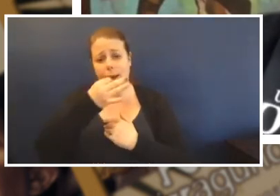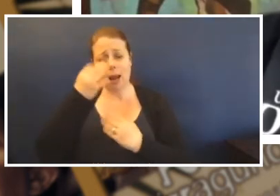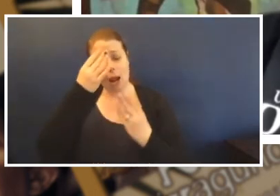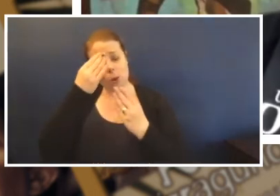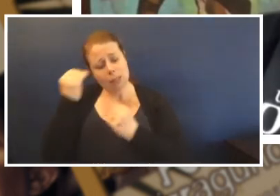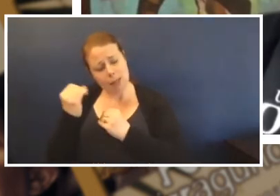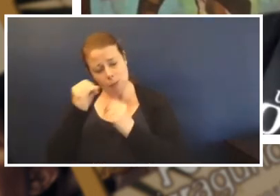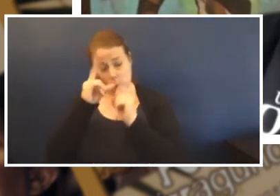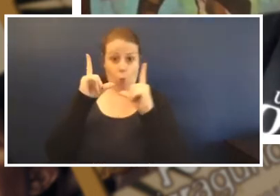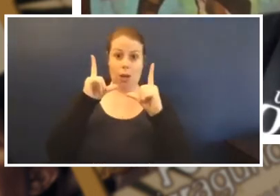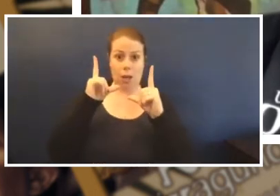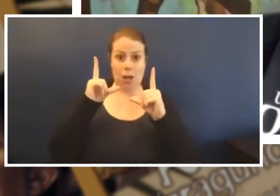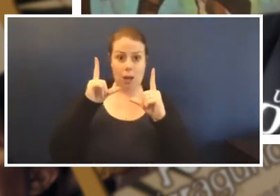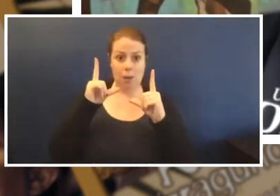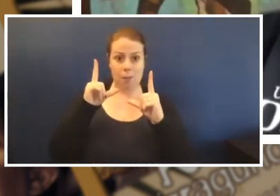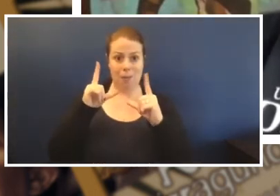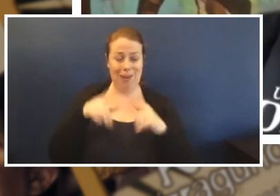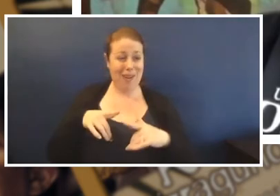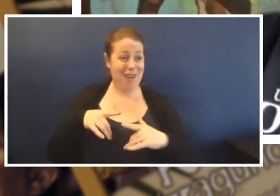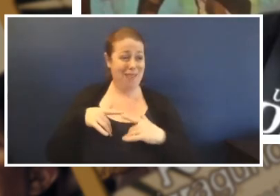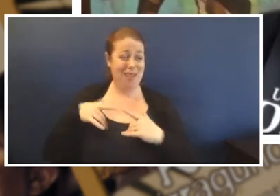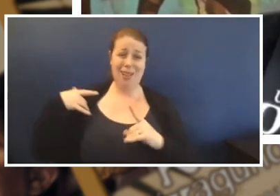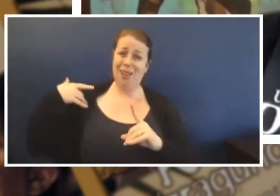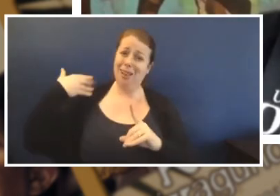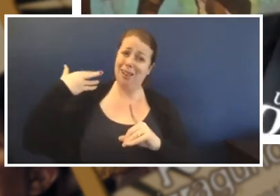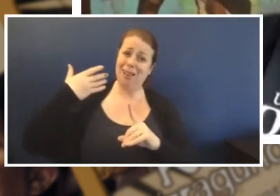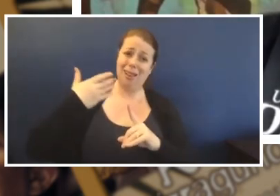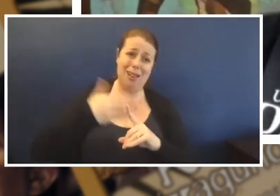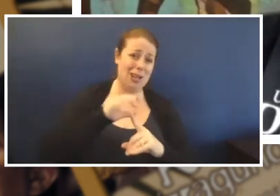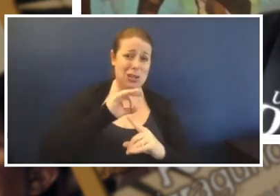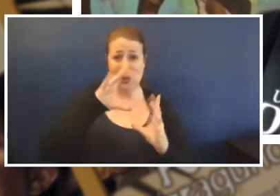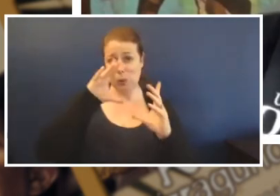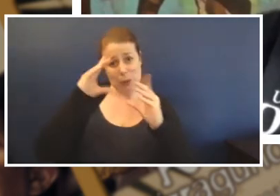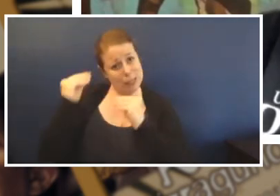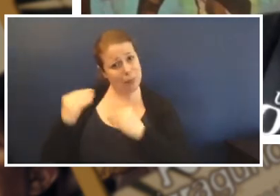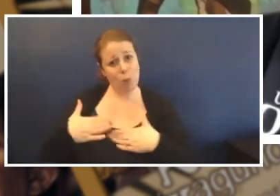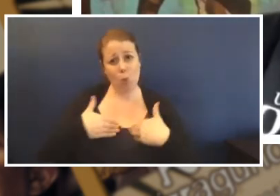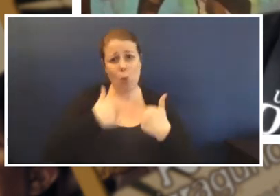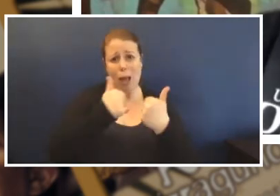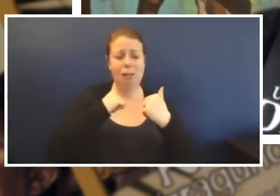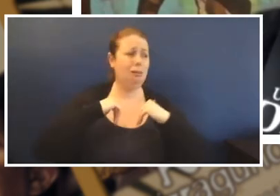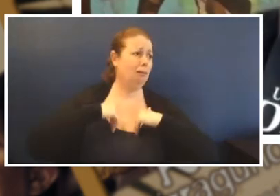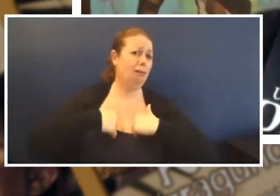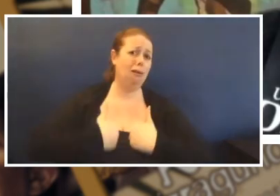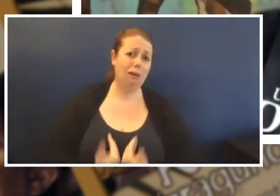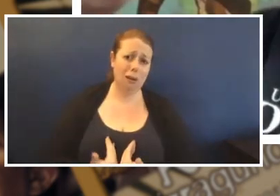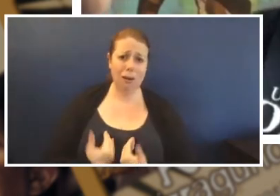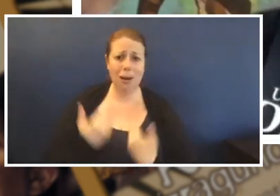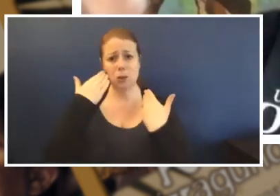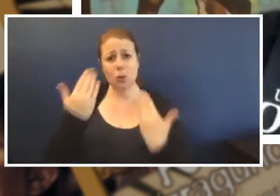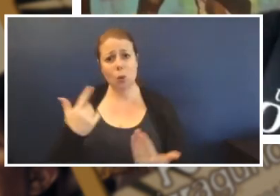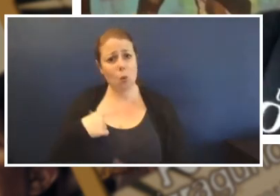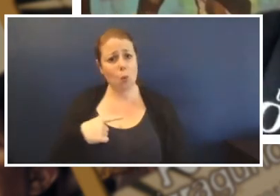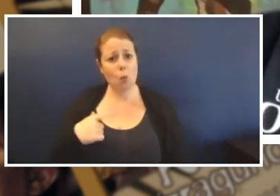sleep for like weeks and I'm so tired, I don't know why but you know testing to see if everything's